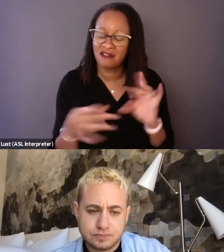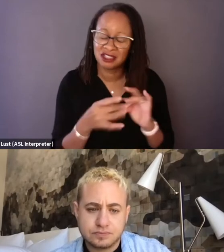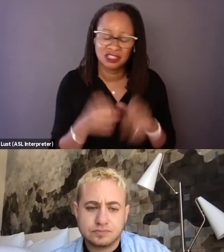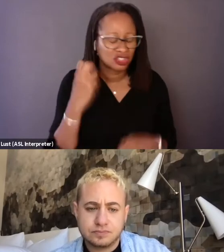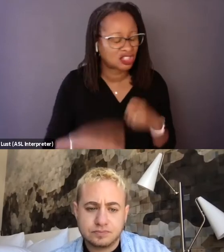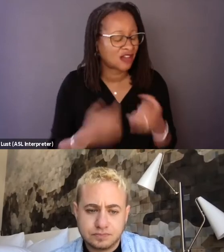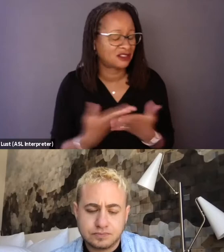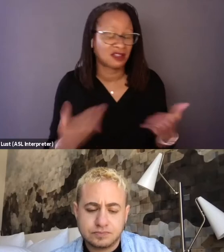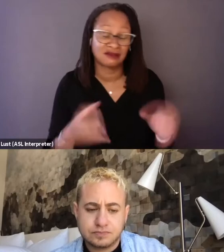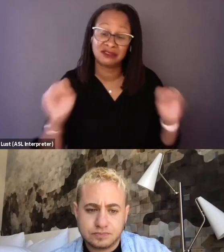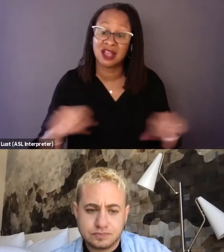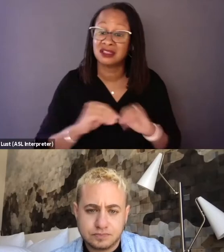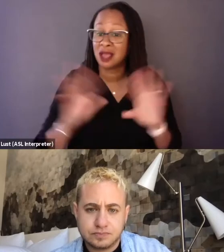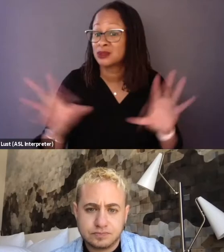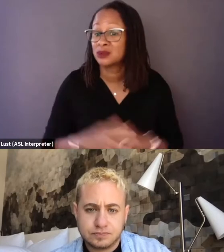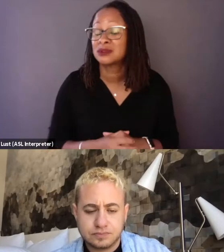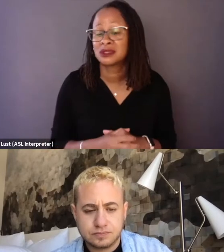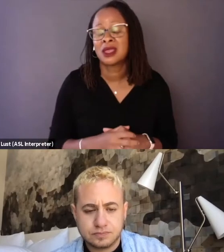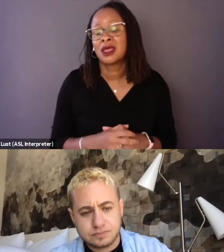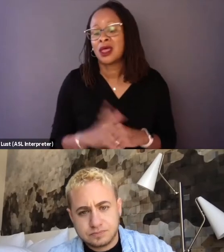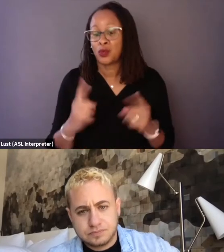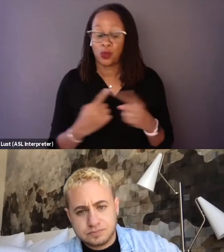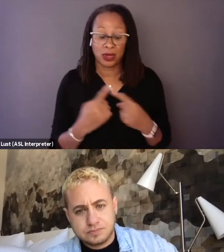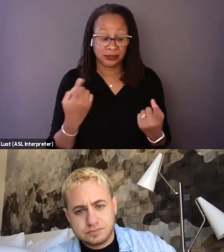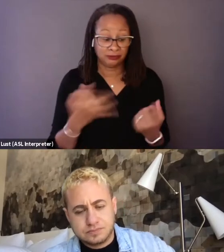And I think when it came to sort of finding